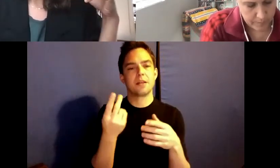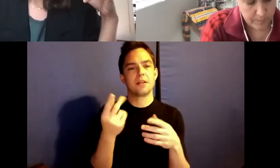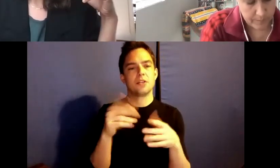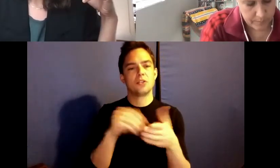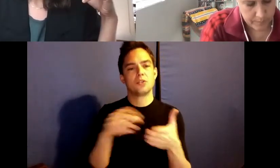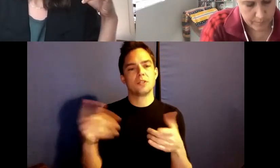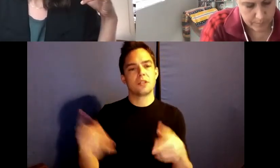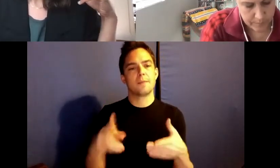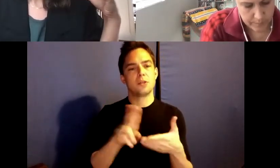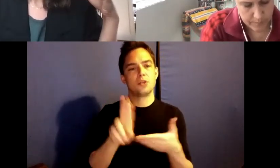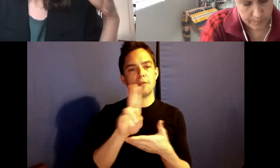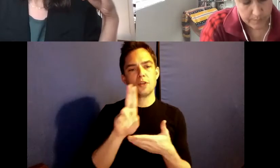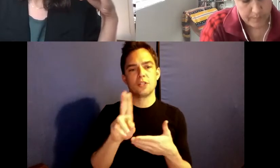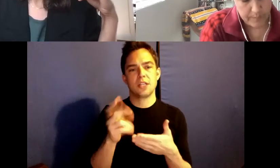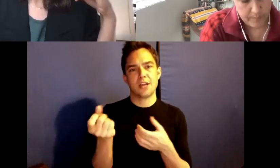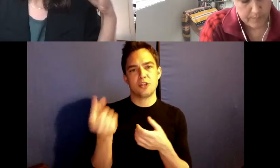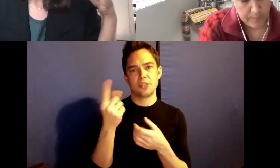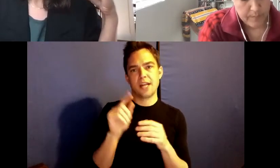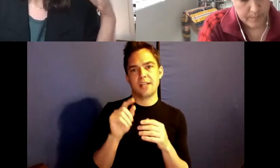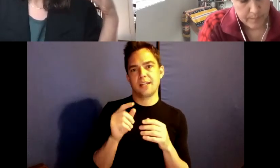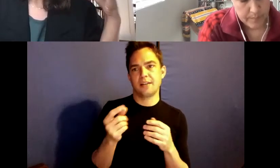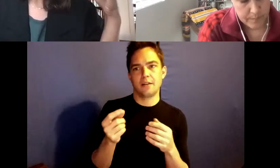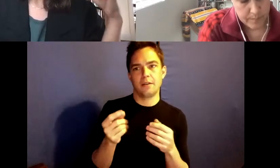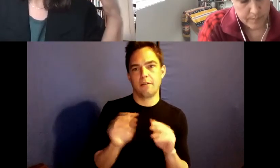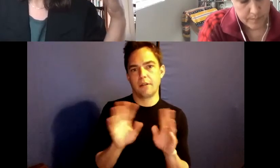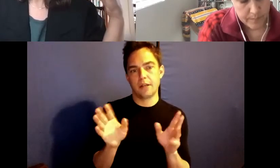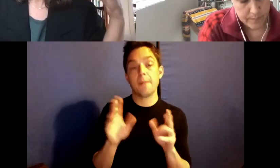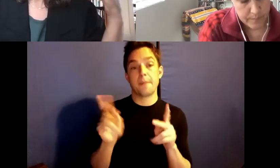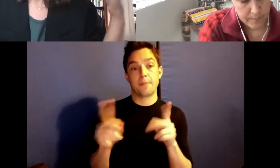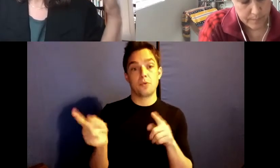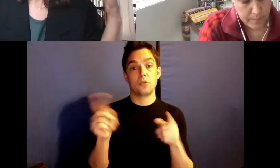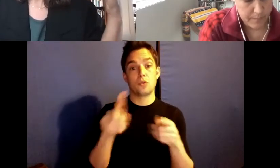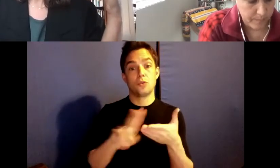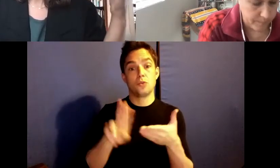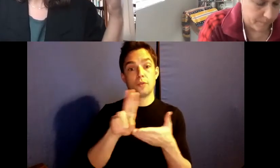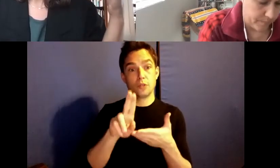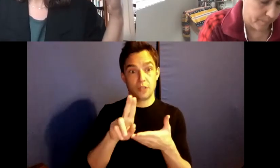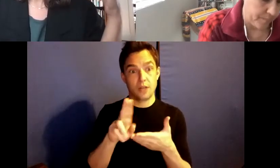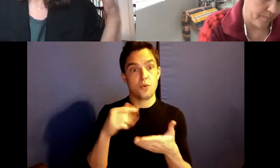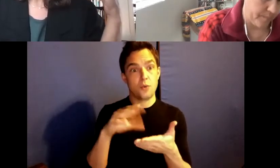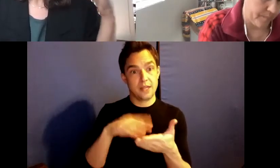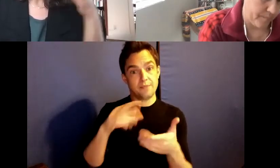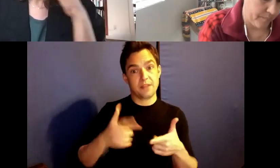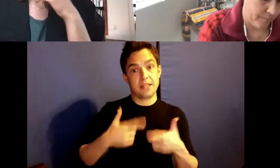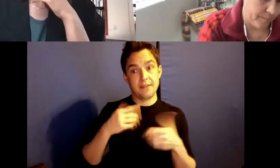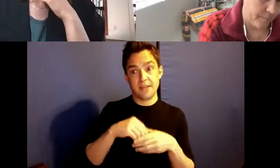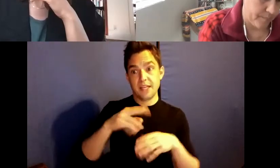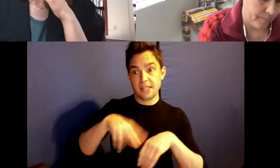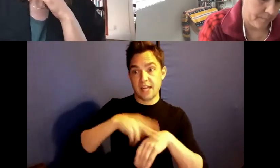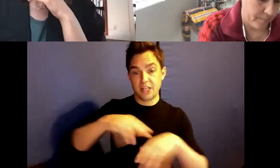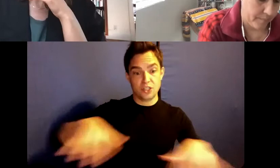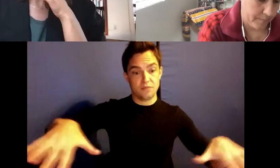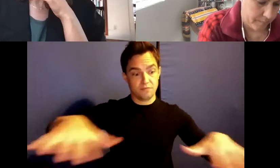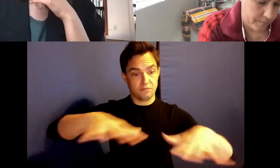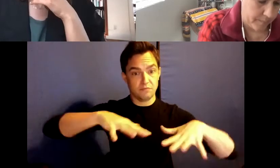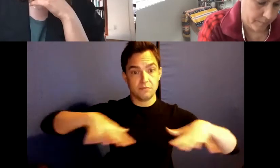understanding, and giving -- we live in the nation, we live in a nation